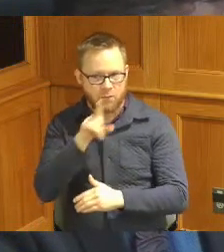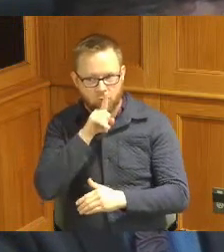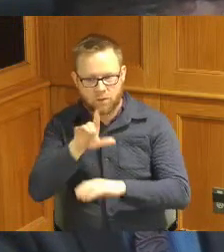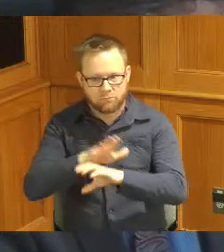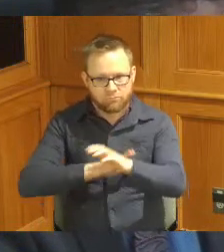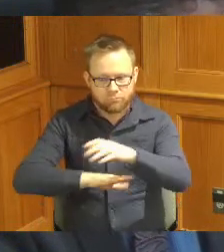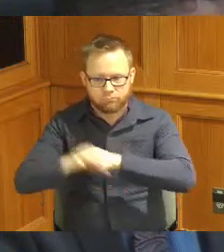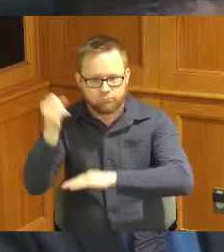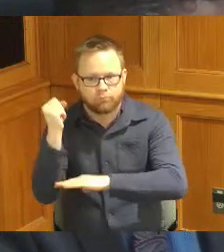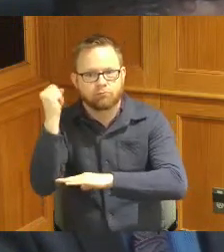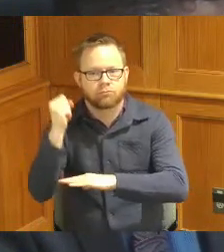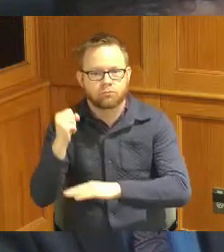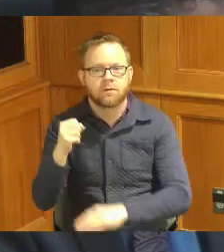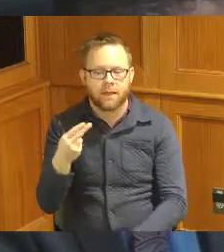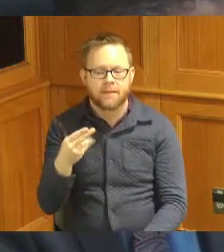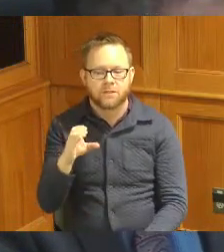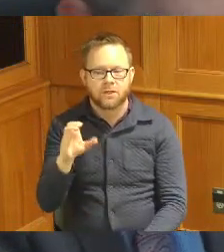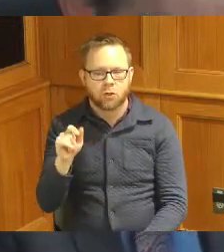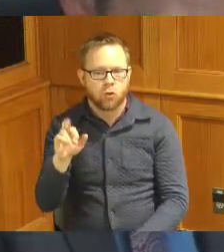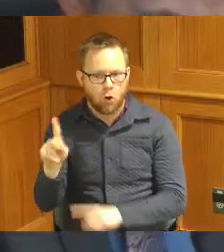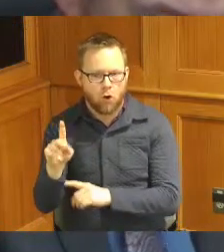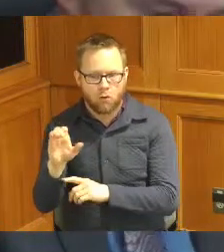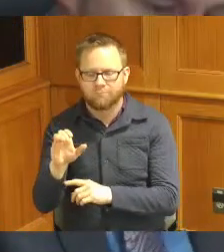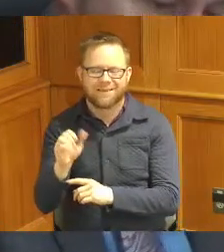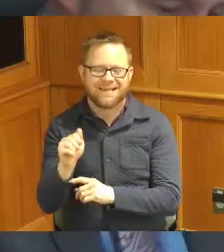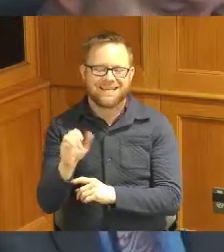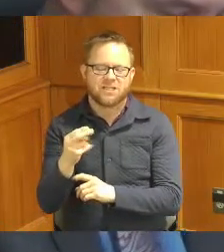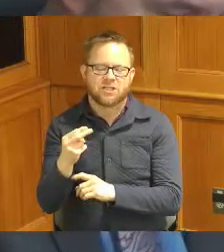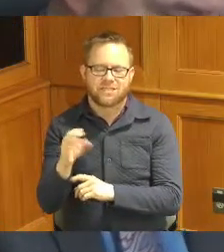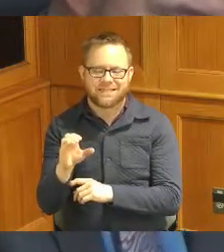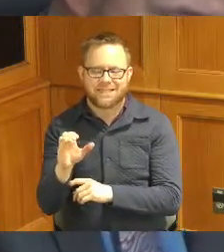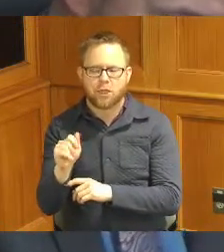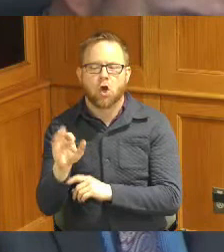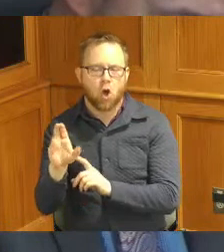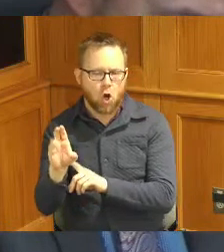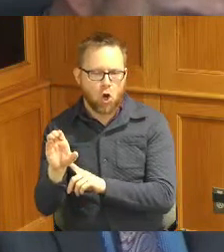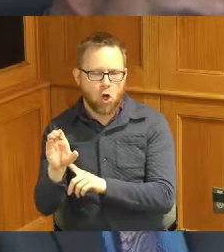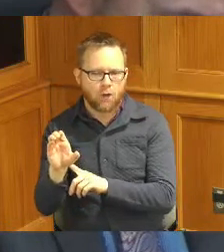do with that in advocacy to the state government for the 2.5 million that helped us do that build